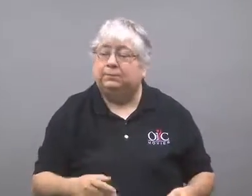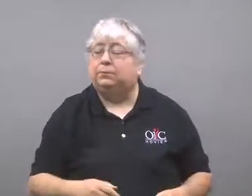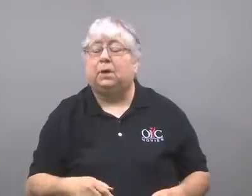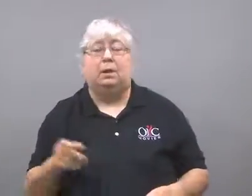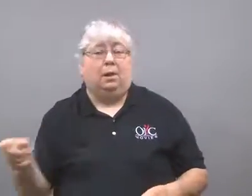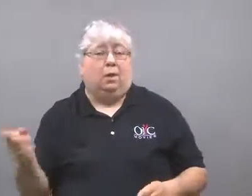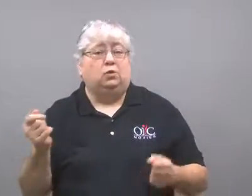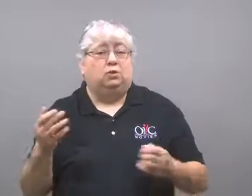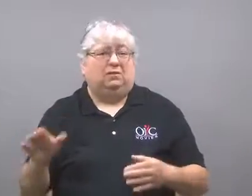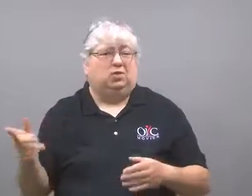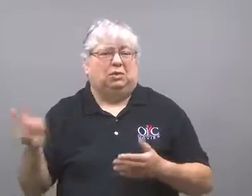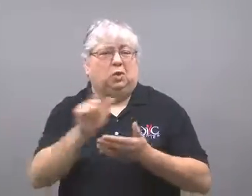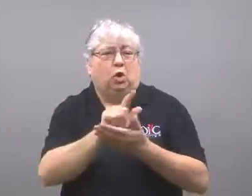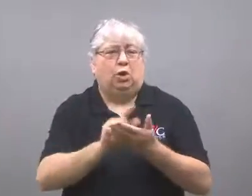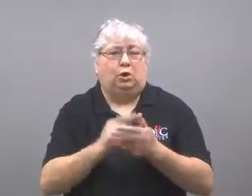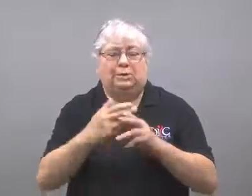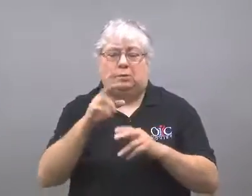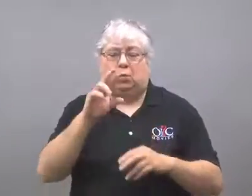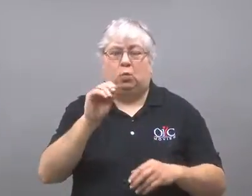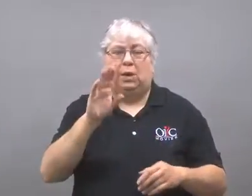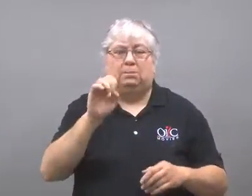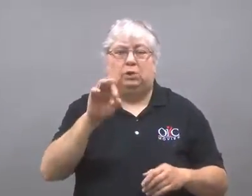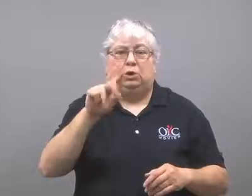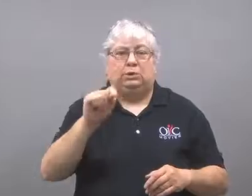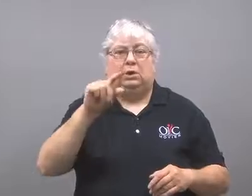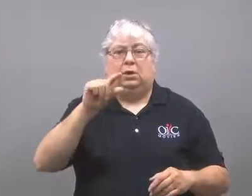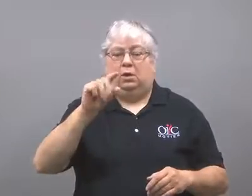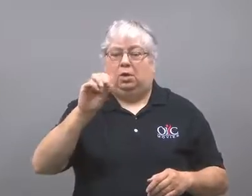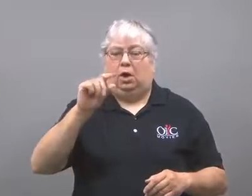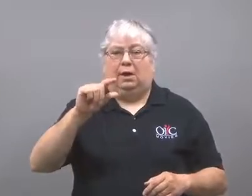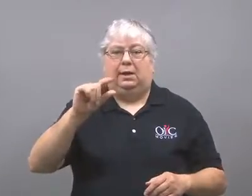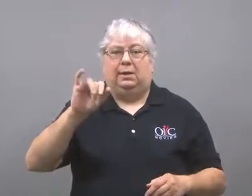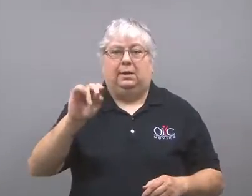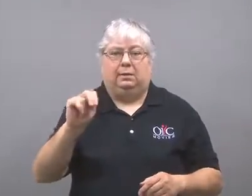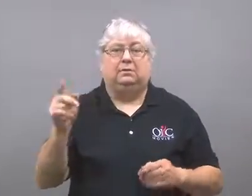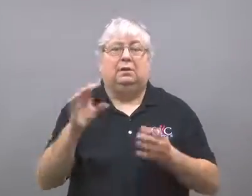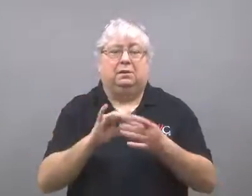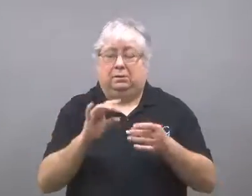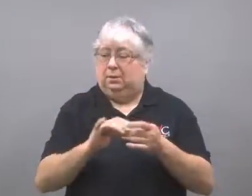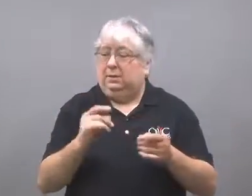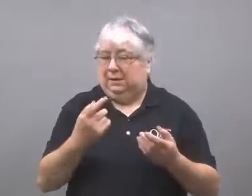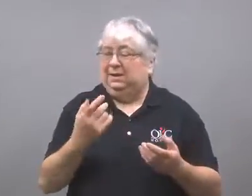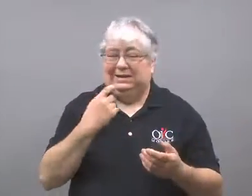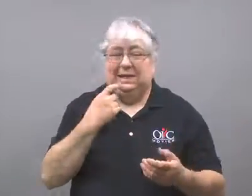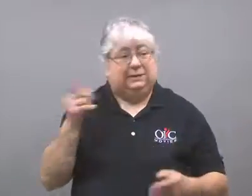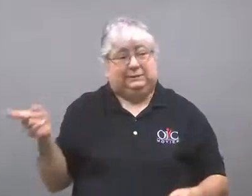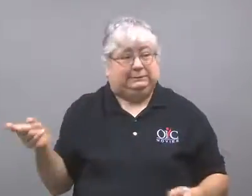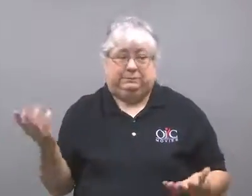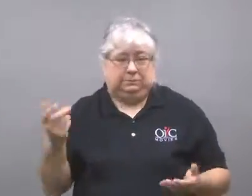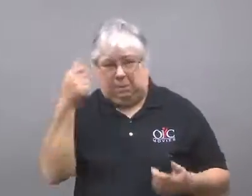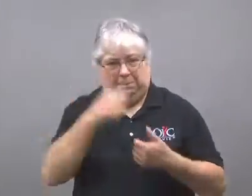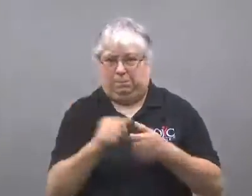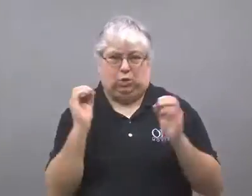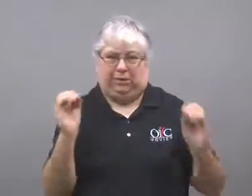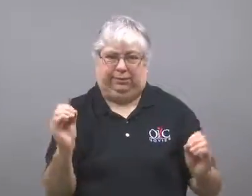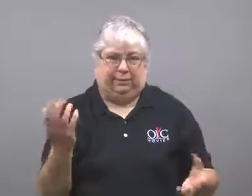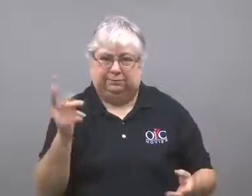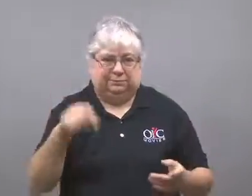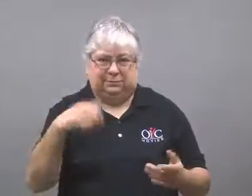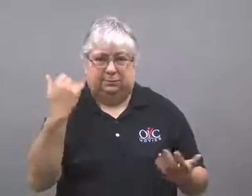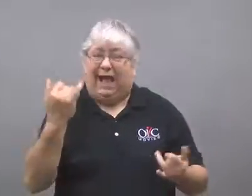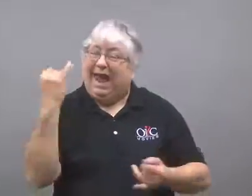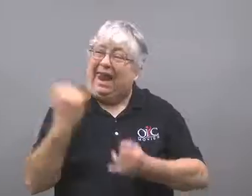His attorney, Robert Goggin, said his client remembered nothing.